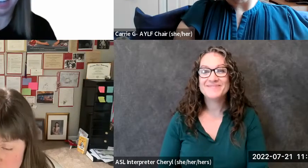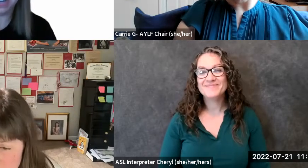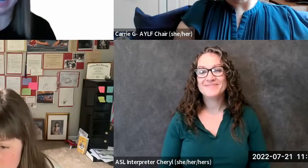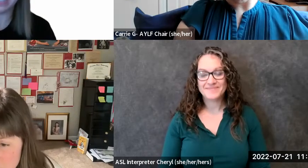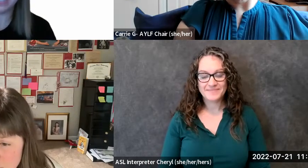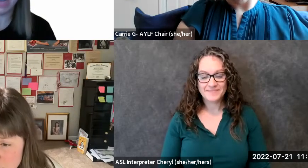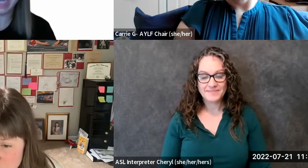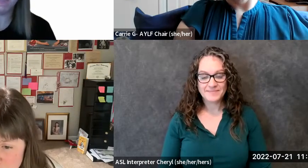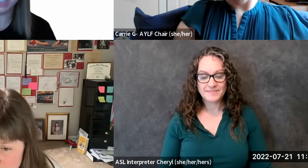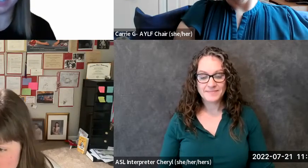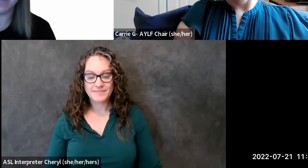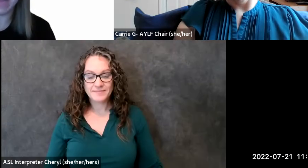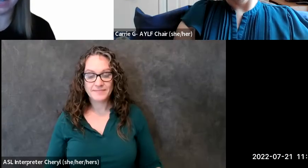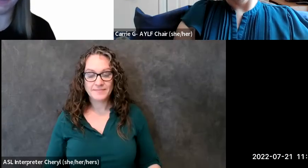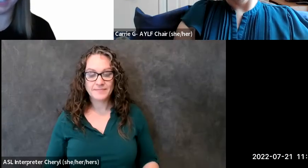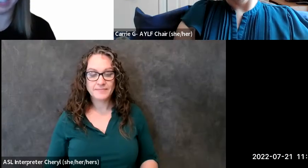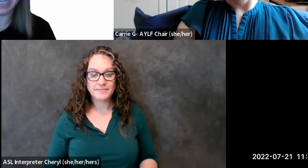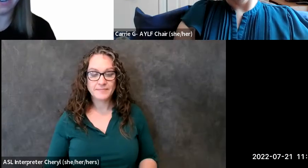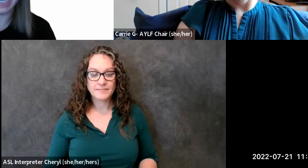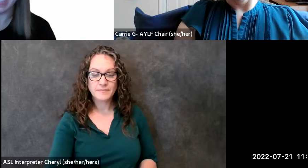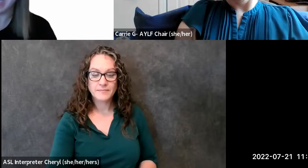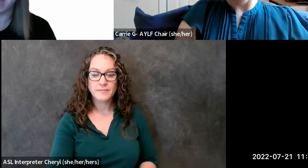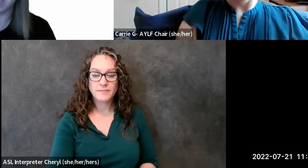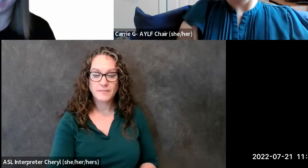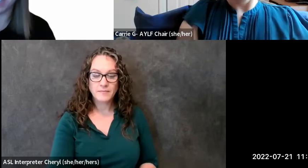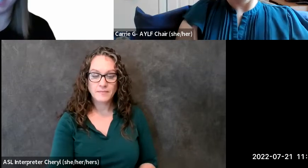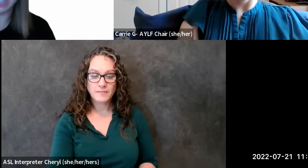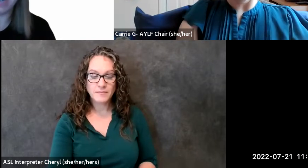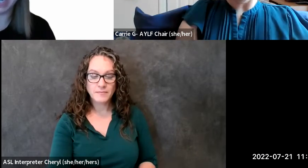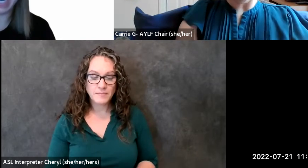all right so i am going to turn it back over to carrie carrie's going to close us out carrie i